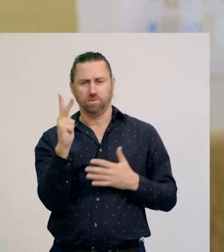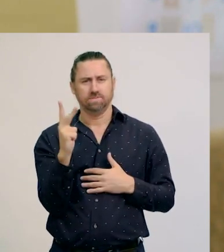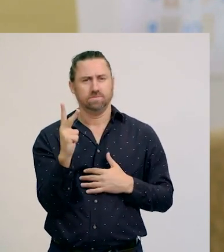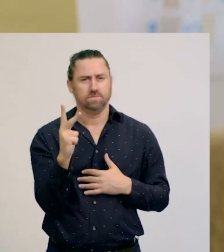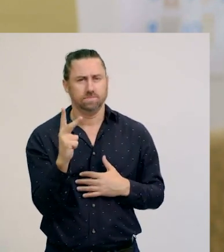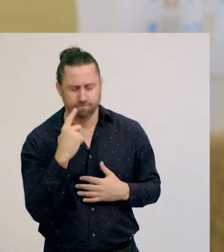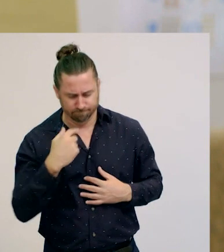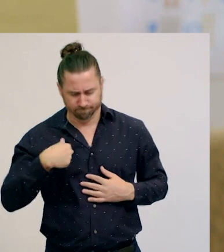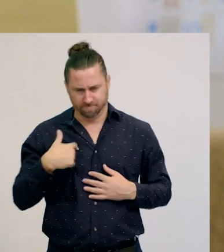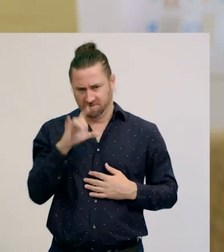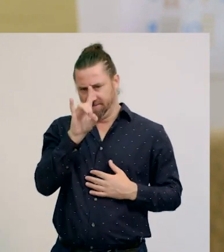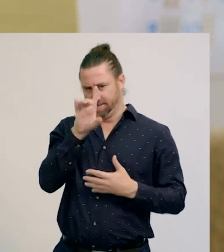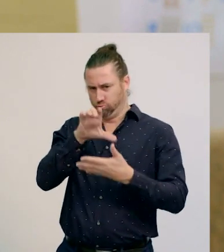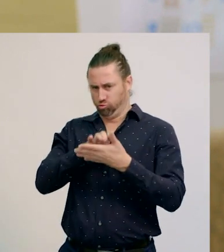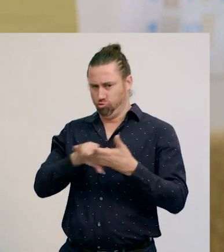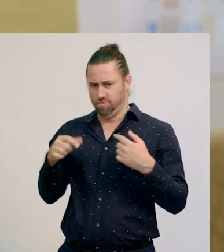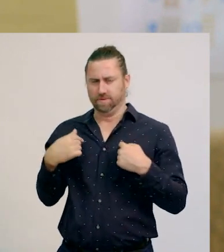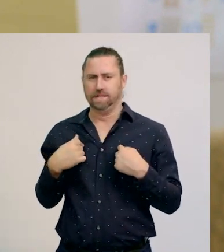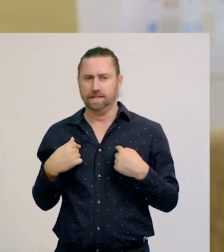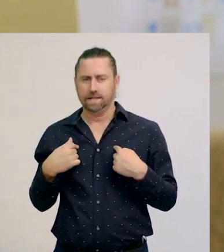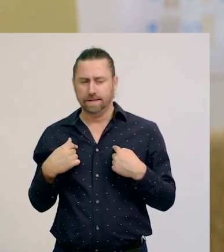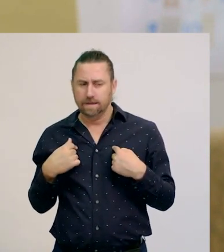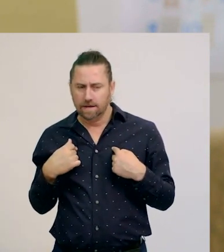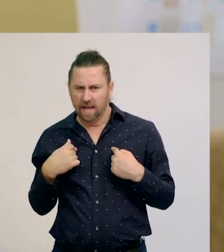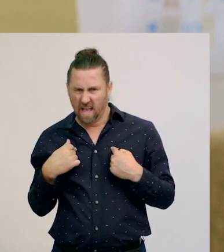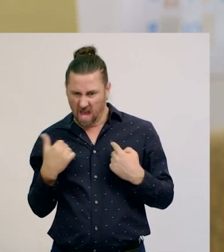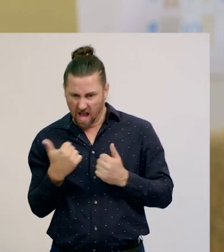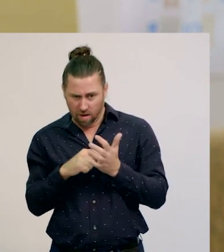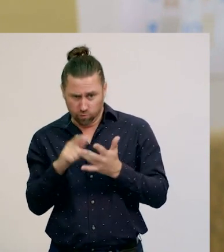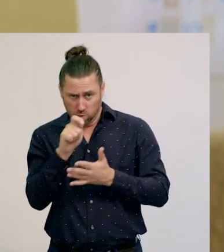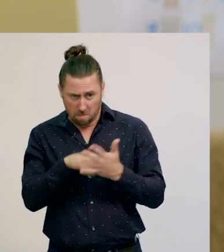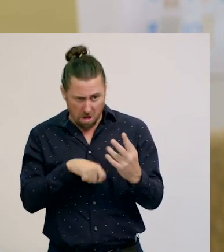I have $10 to spend, so can I buy both items?